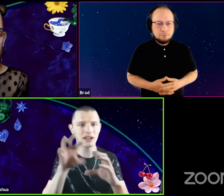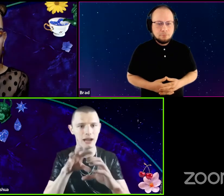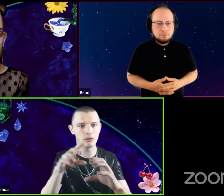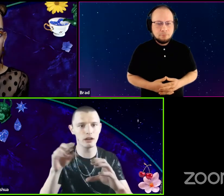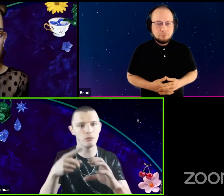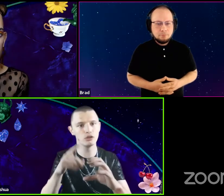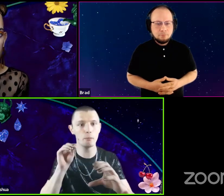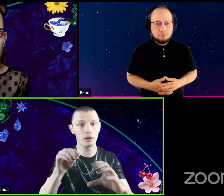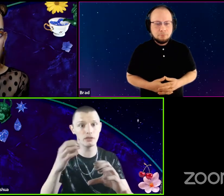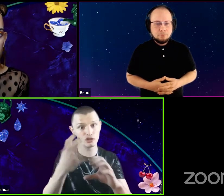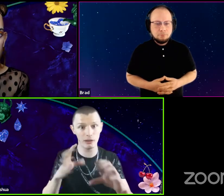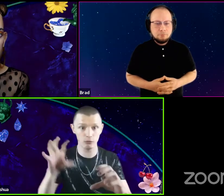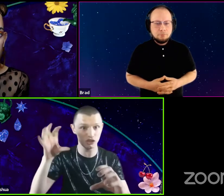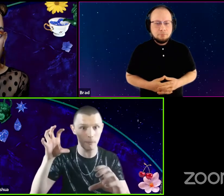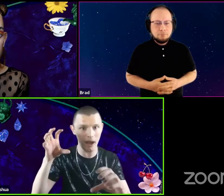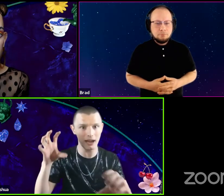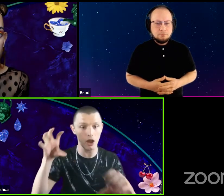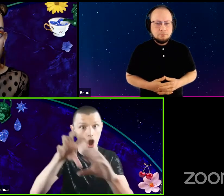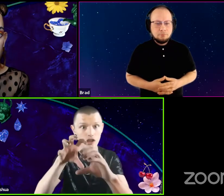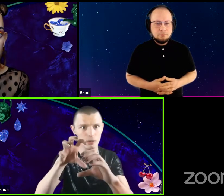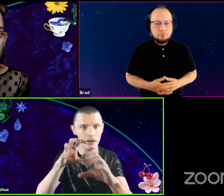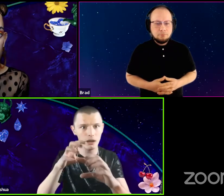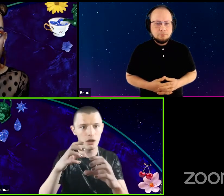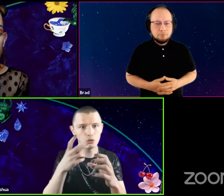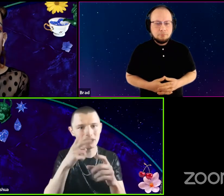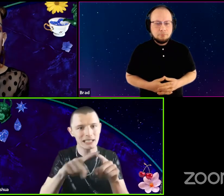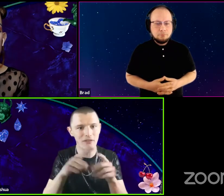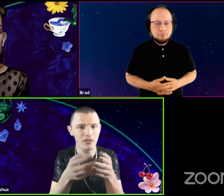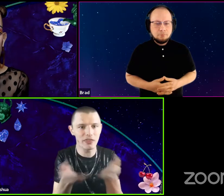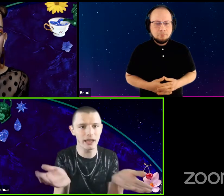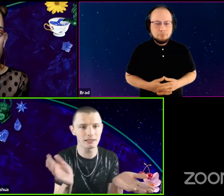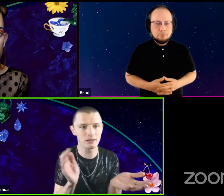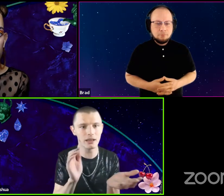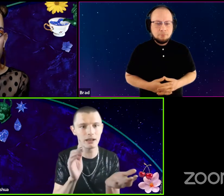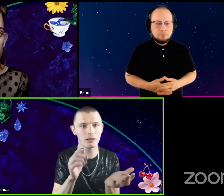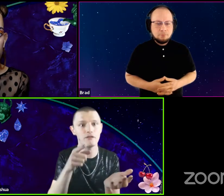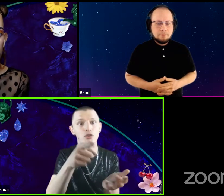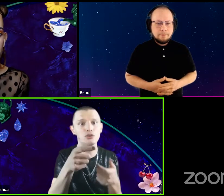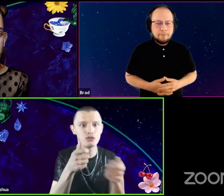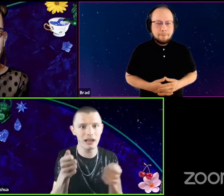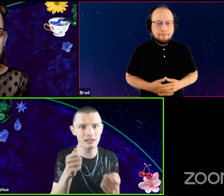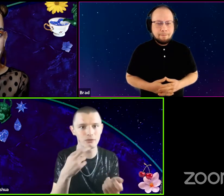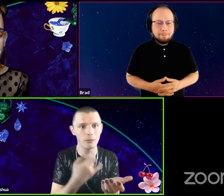And when you prep the script which is the body onto it, you see different things. So like if you directed Romeo